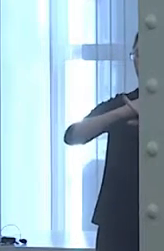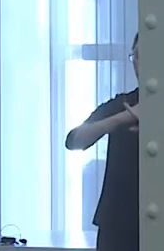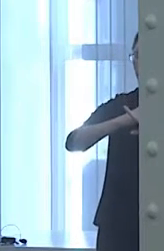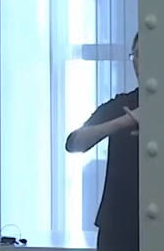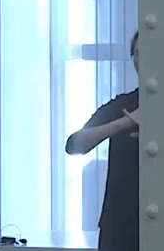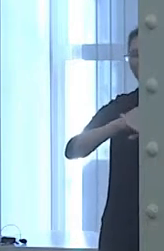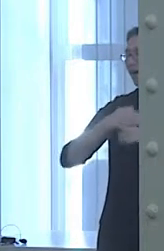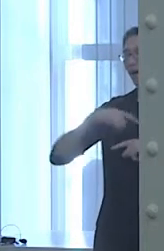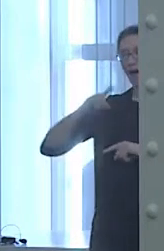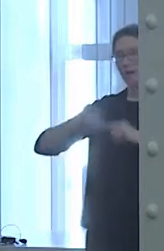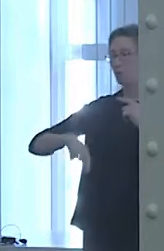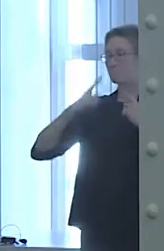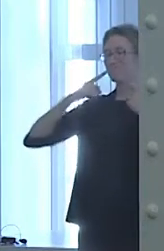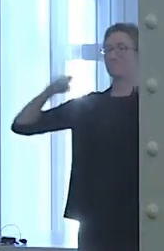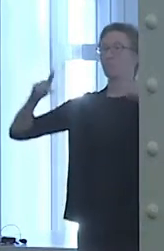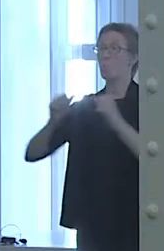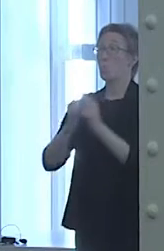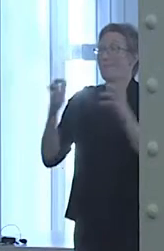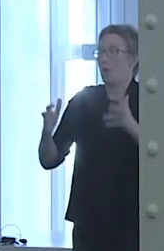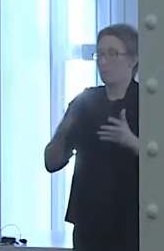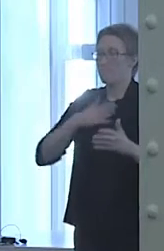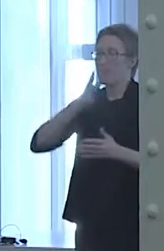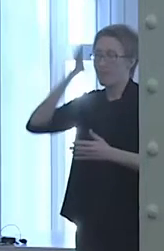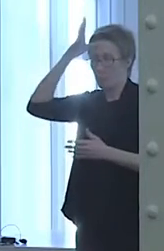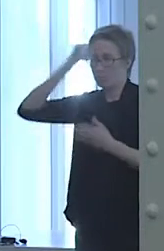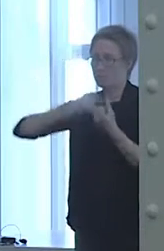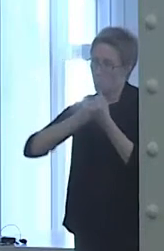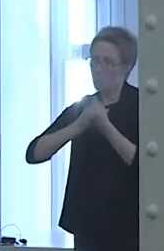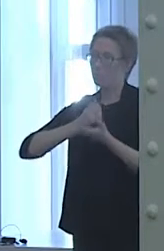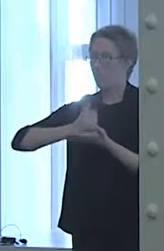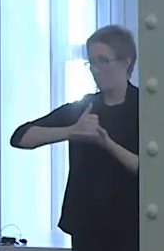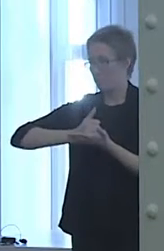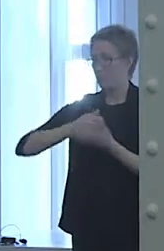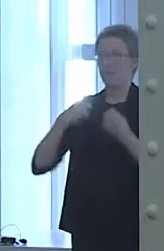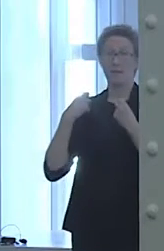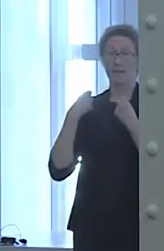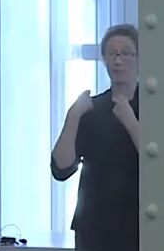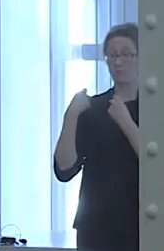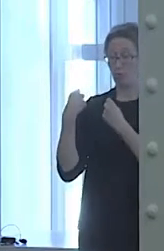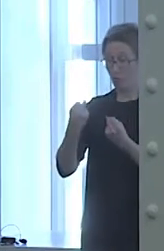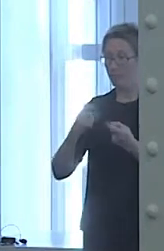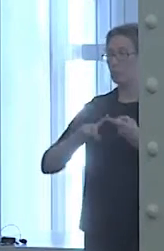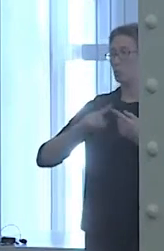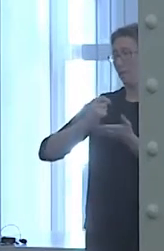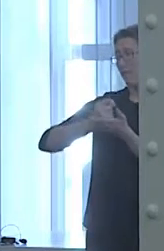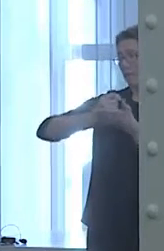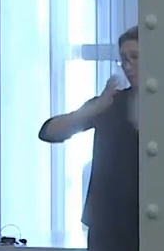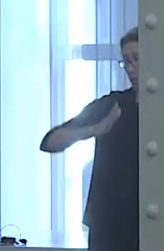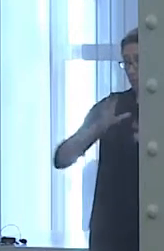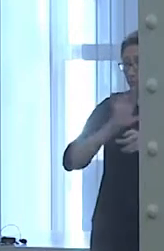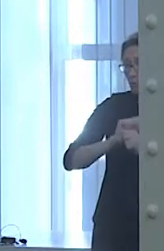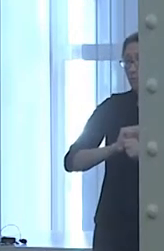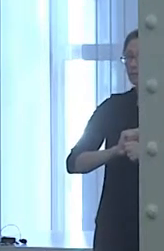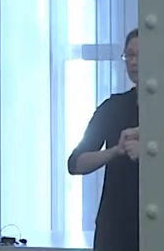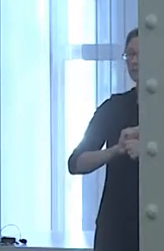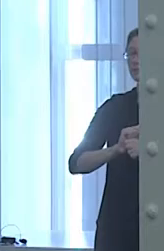They've supported me, driving me to therapists' appointments or helping me find a new therapist when I've moved away.